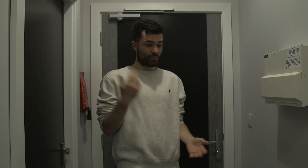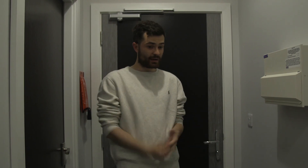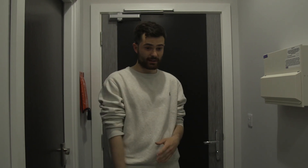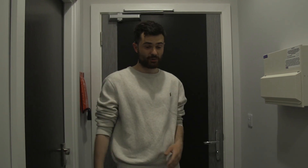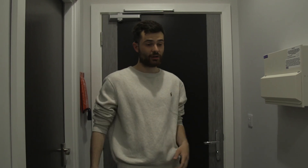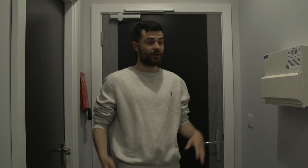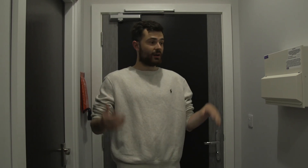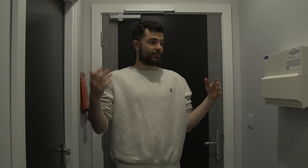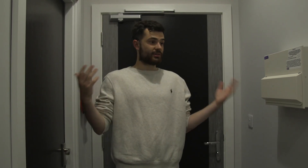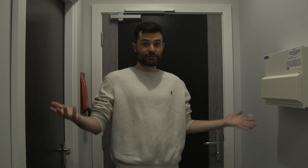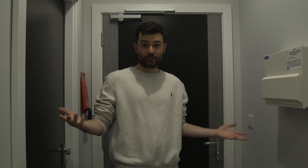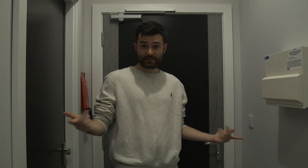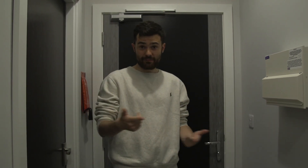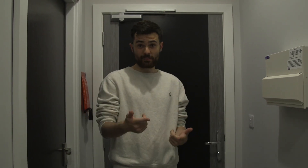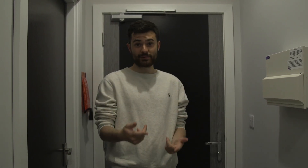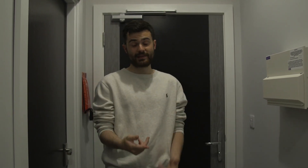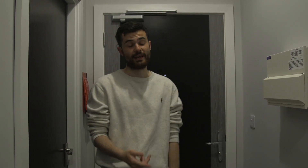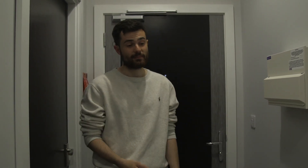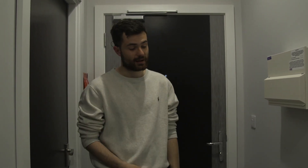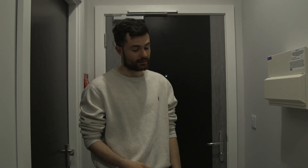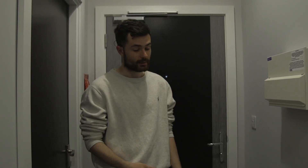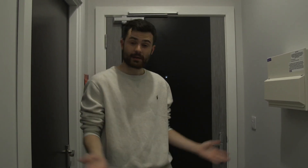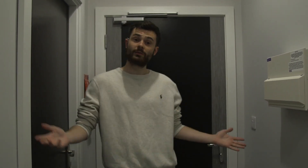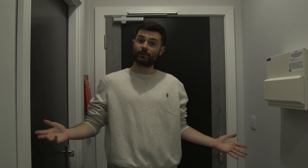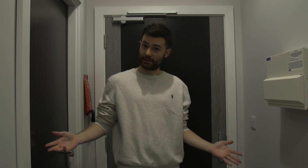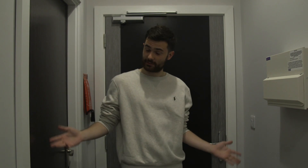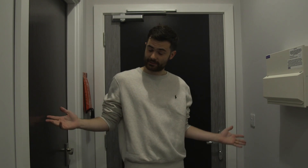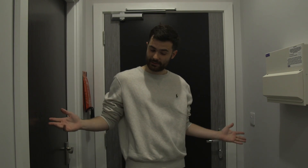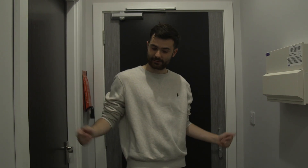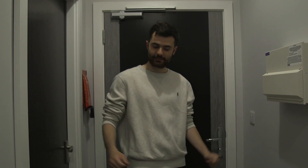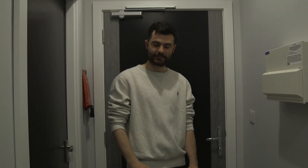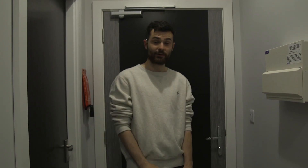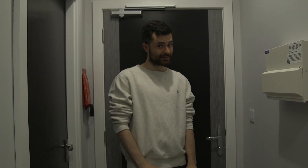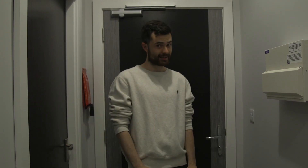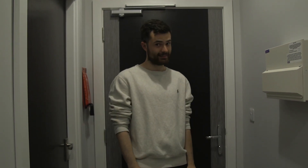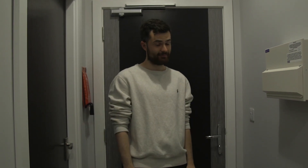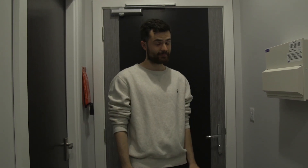I have been working more I have been sorting out the deaf football team And I met someone new, so it's all exciting!